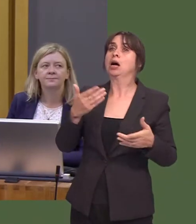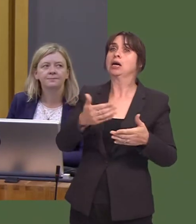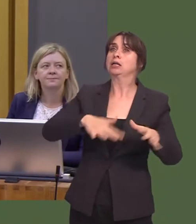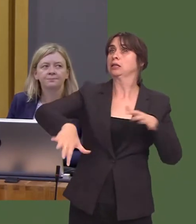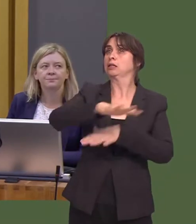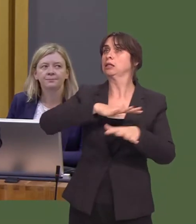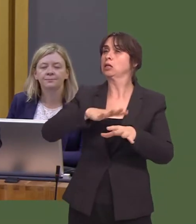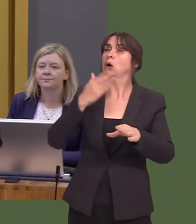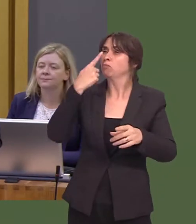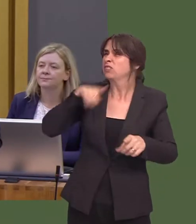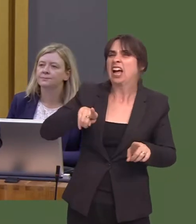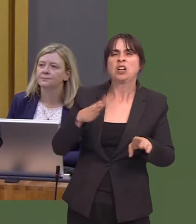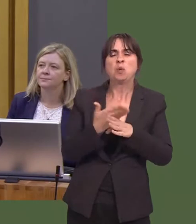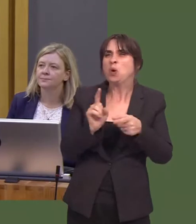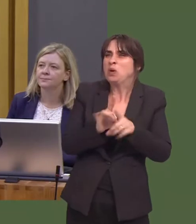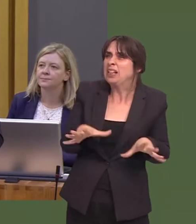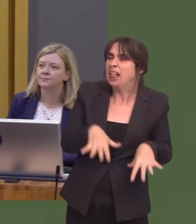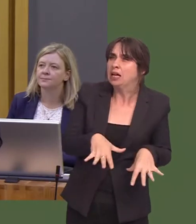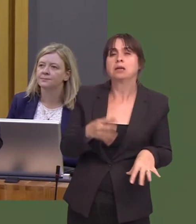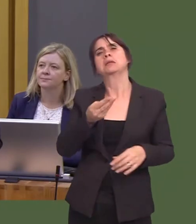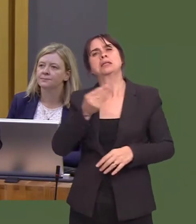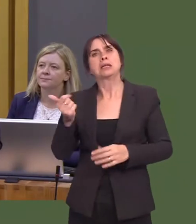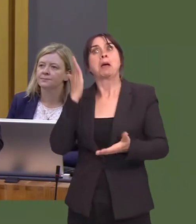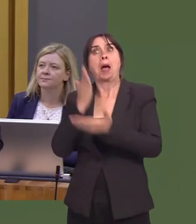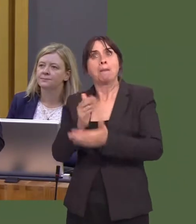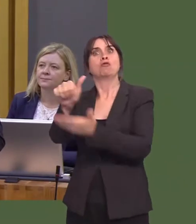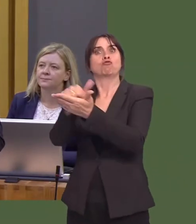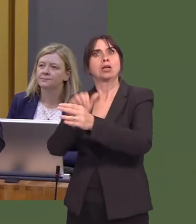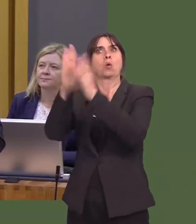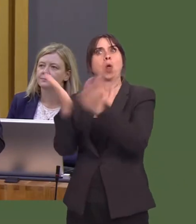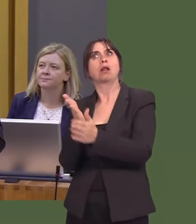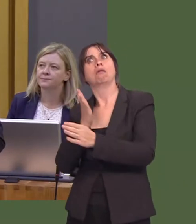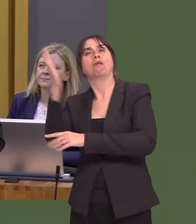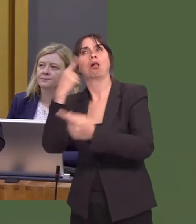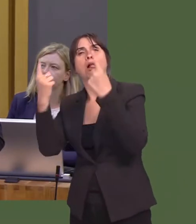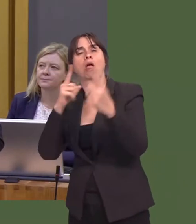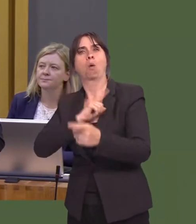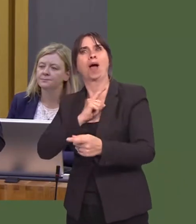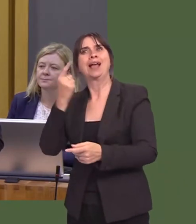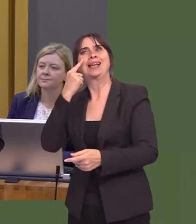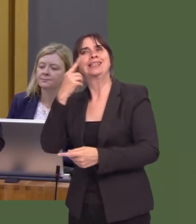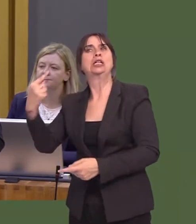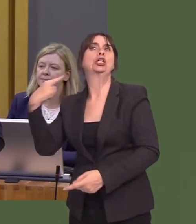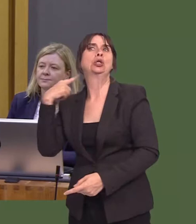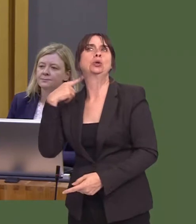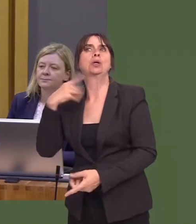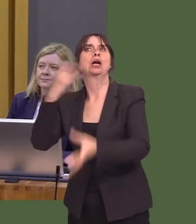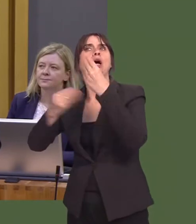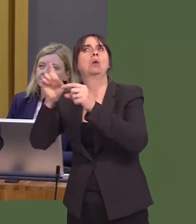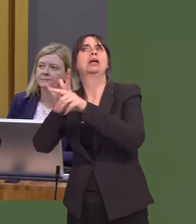But others need to go out and get that experience, because it helps them in their transition to adulthood. What more can the Welsh Government do to encourage employers to take on people with those conditions